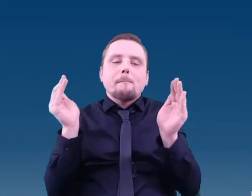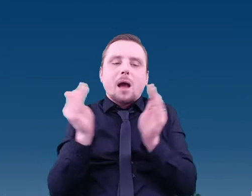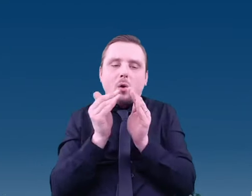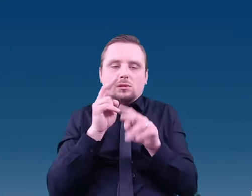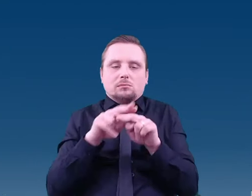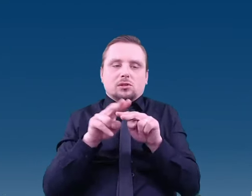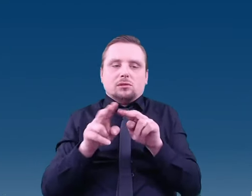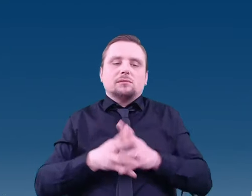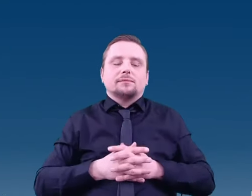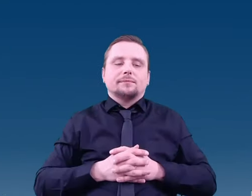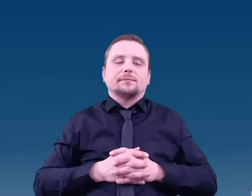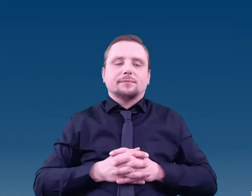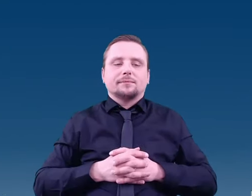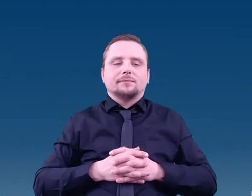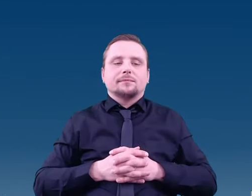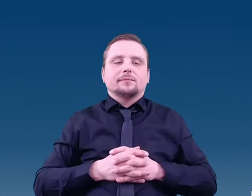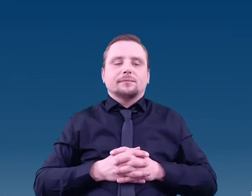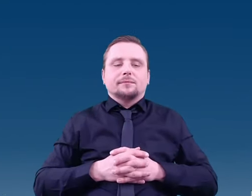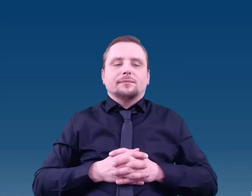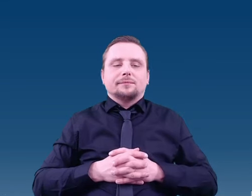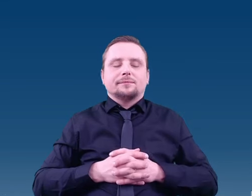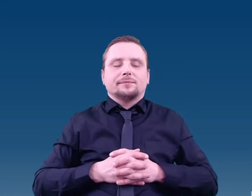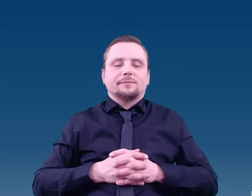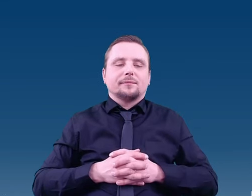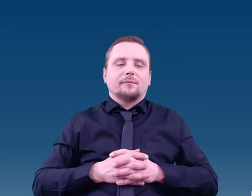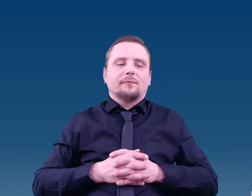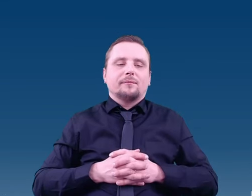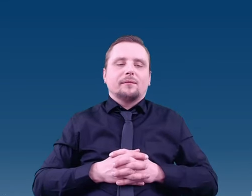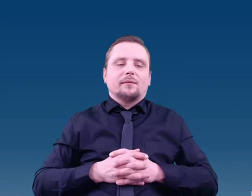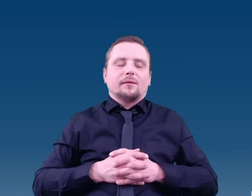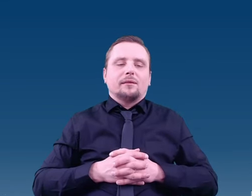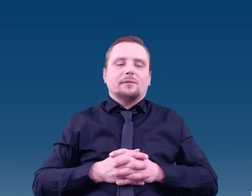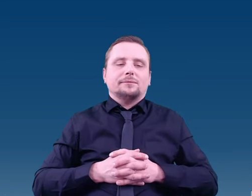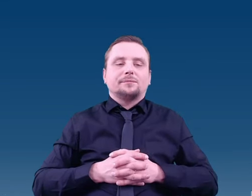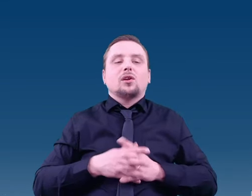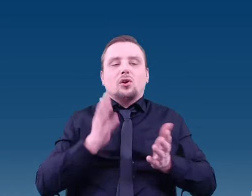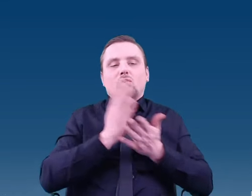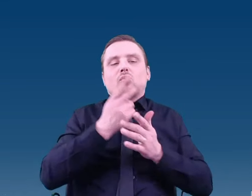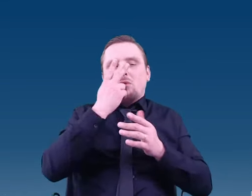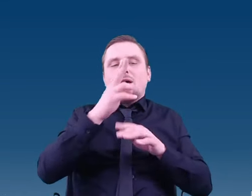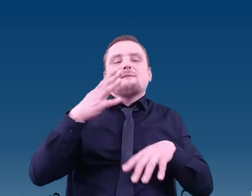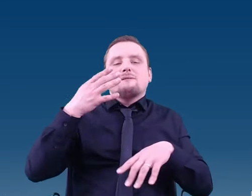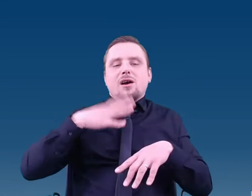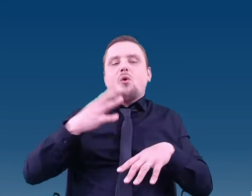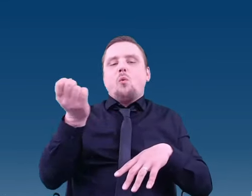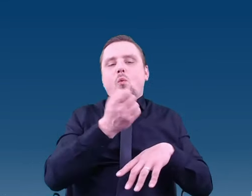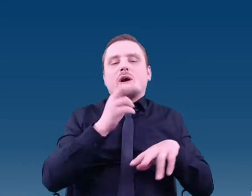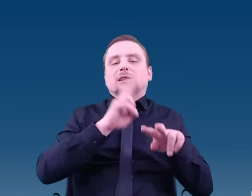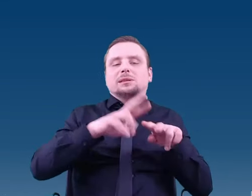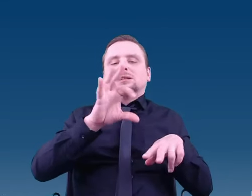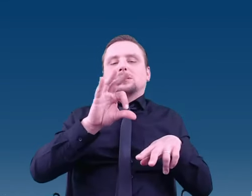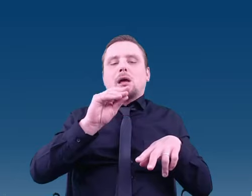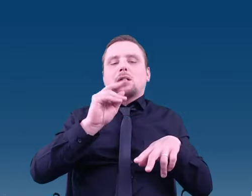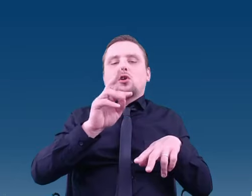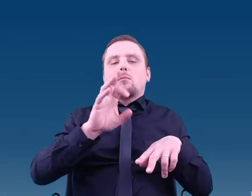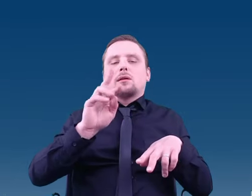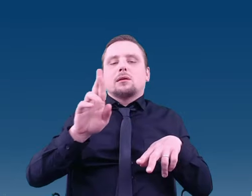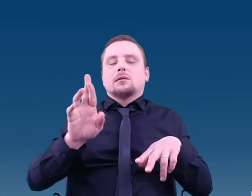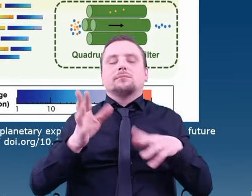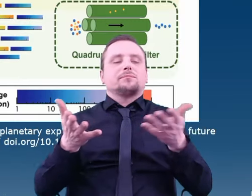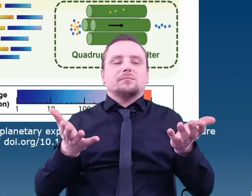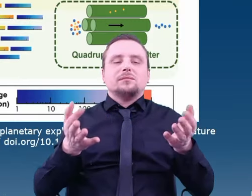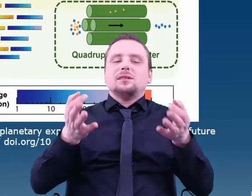Having discussed why we use MS, let's talk about what we can do with them.